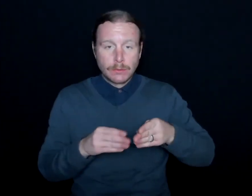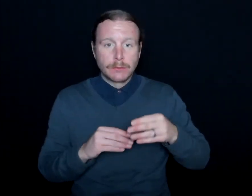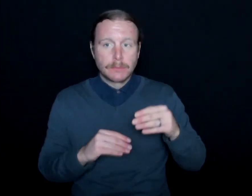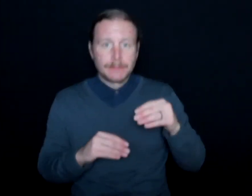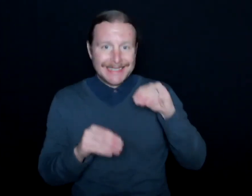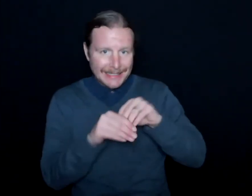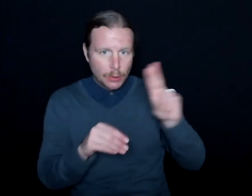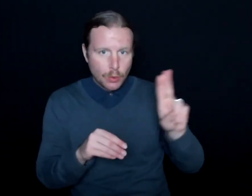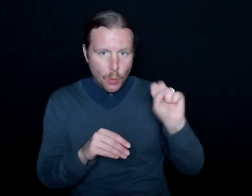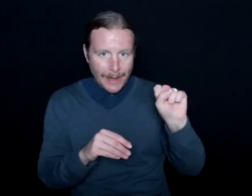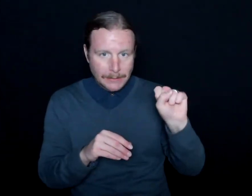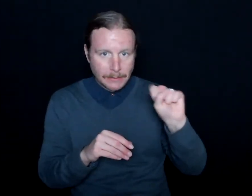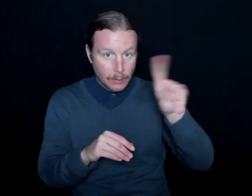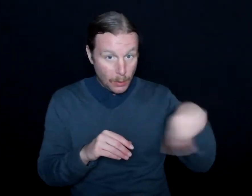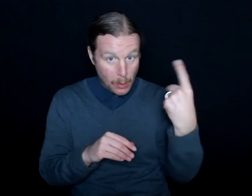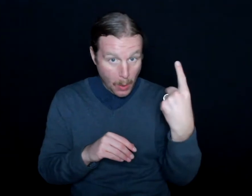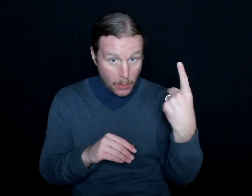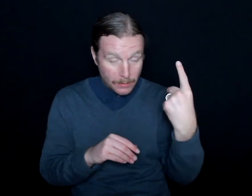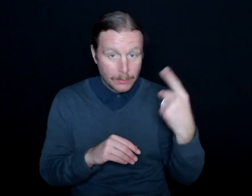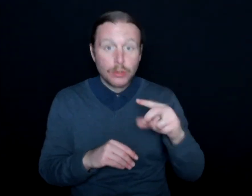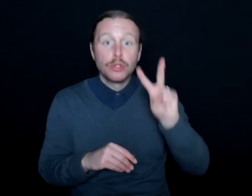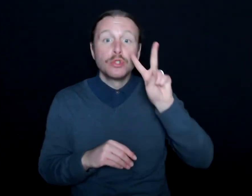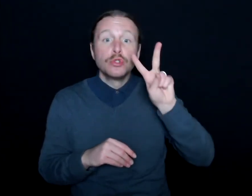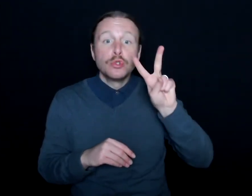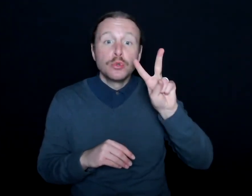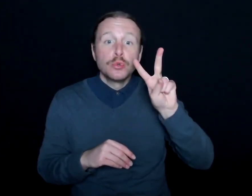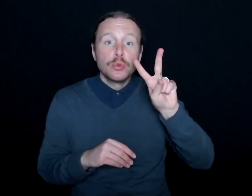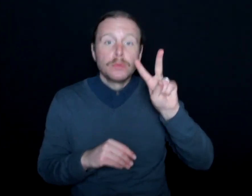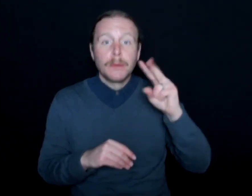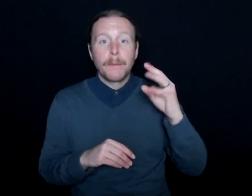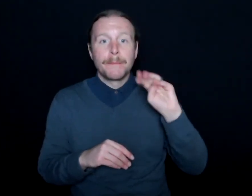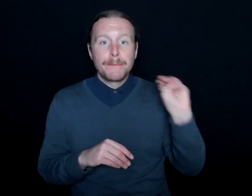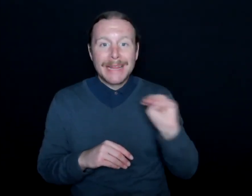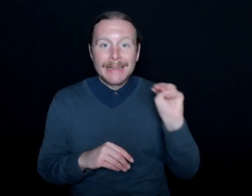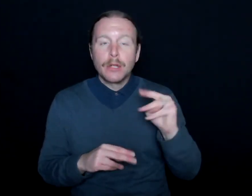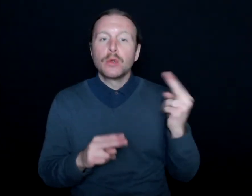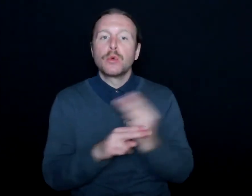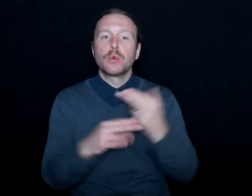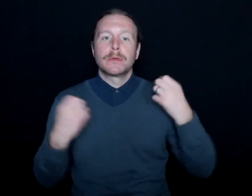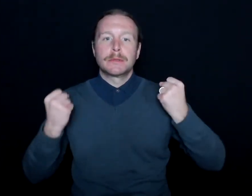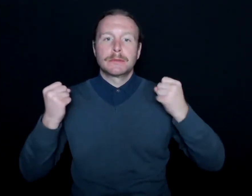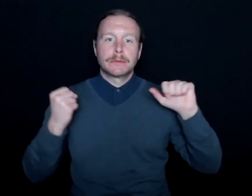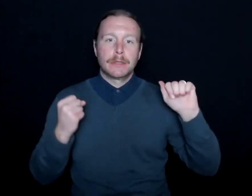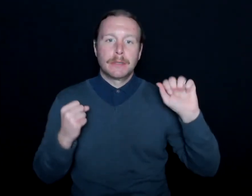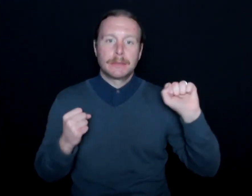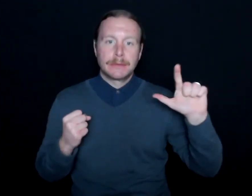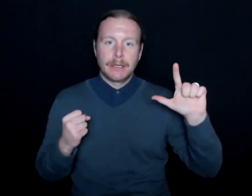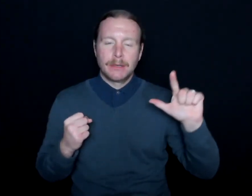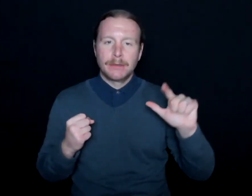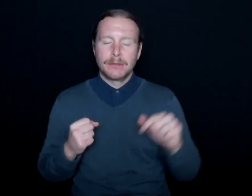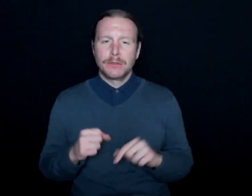in the United States alone, and there are 2 million that use American Sign Language. And so when you look at that, that